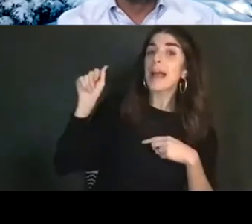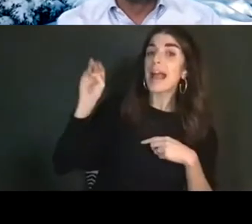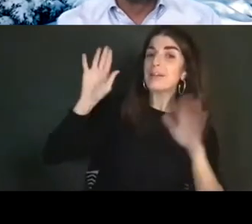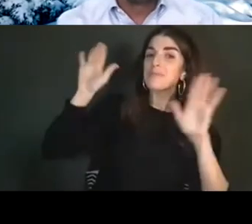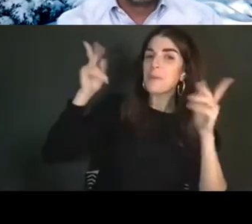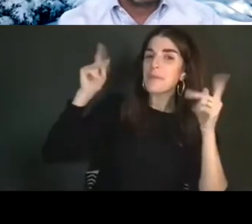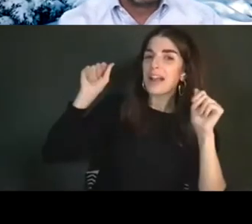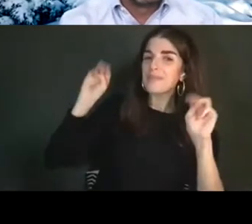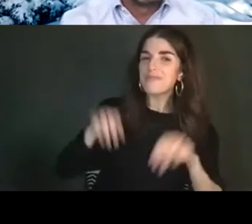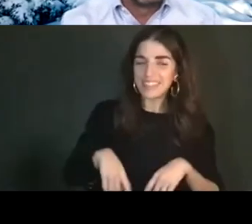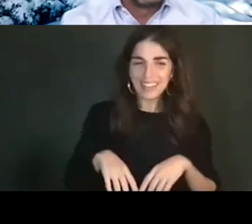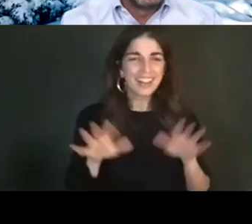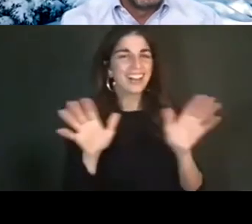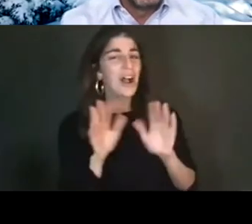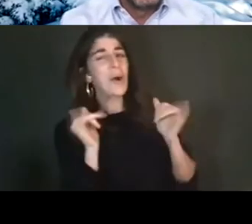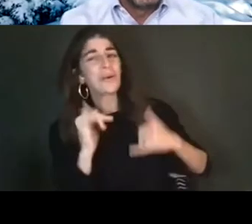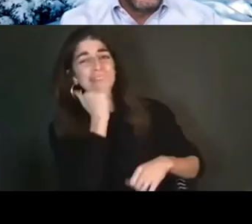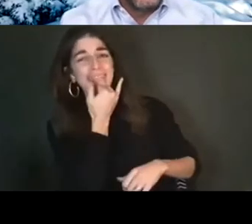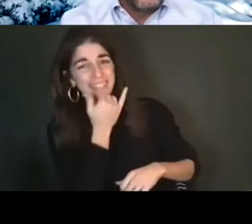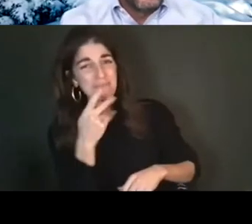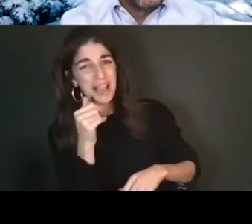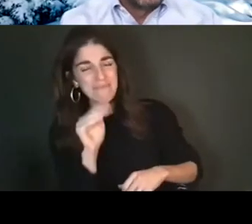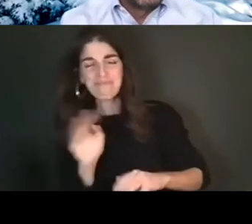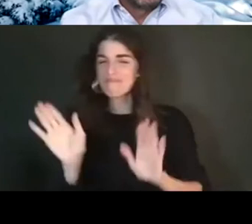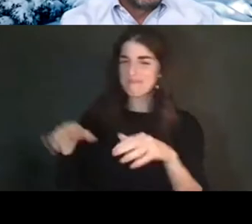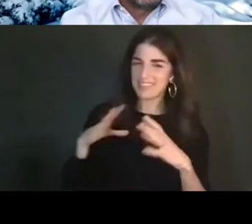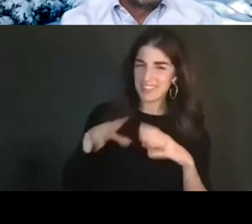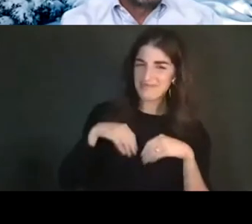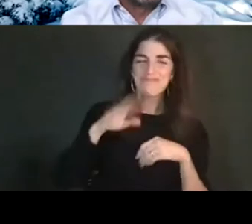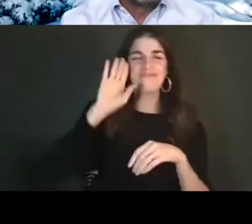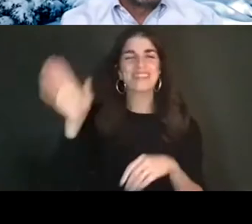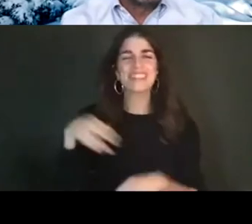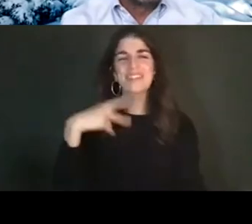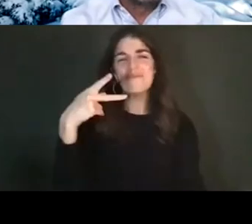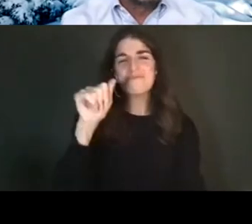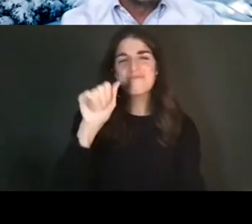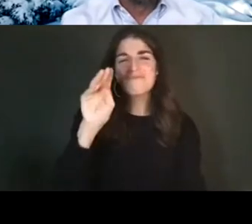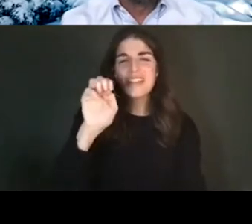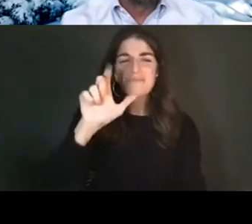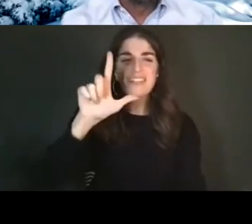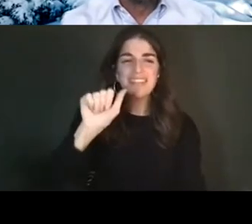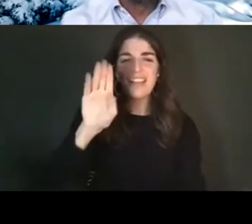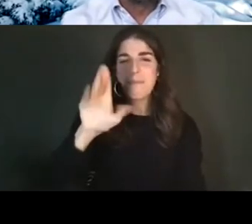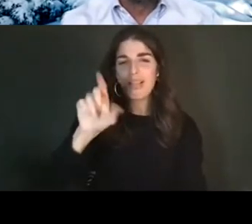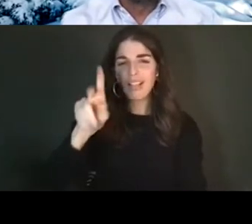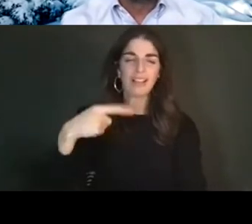That's ok. So, I’m Pamela Block. I'm a disability anthropologist at